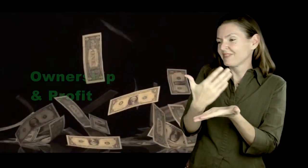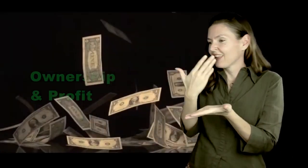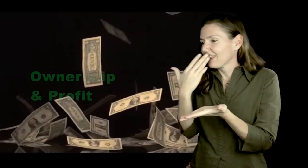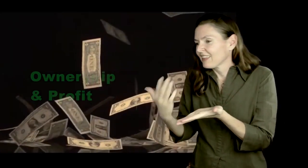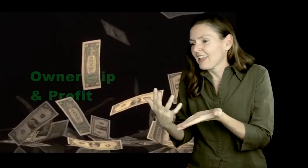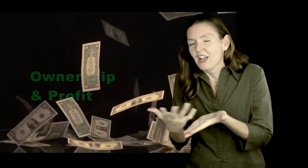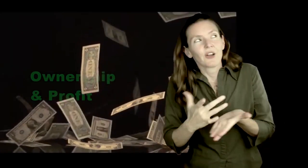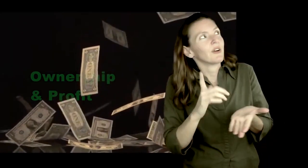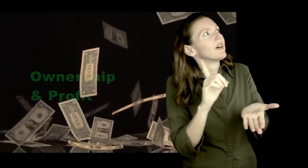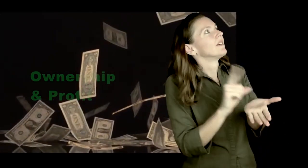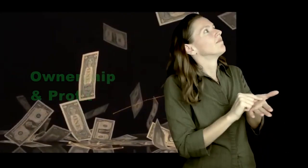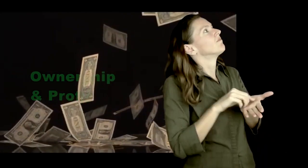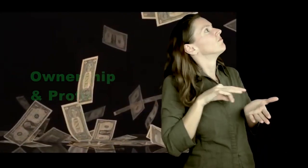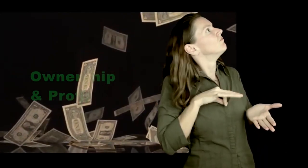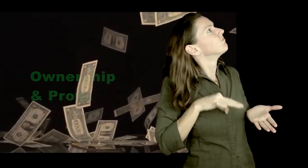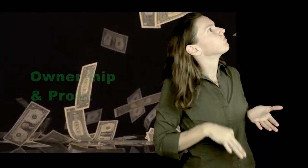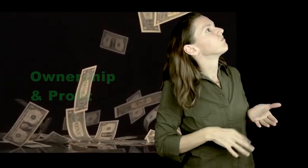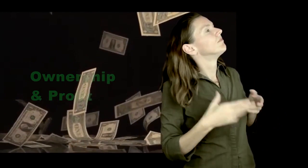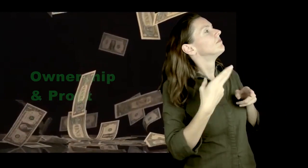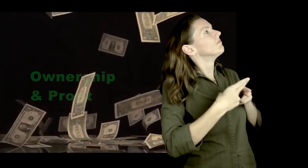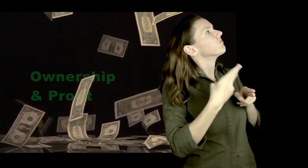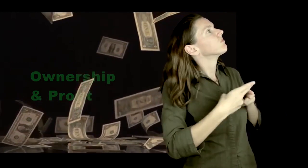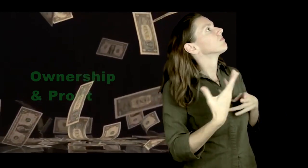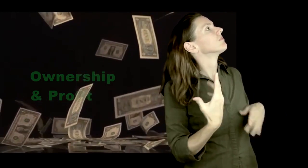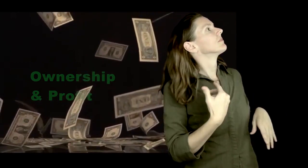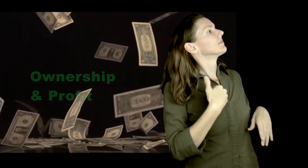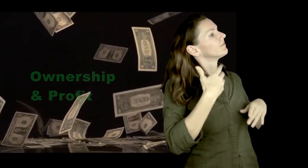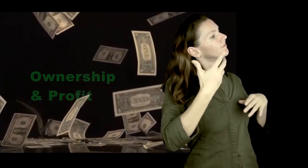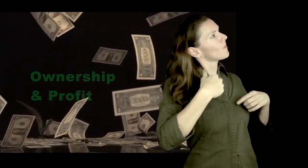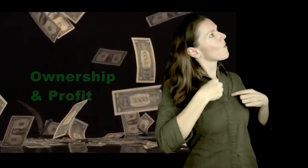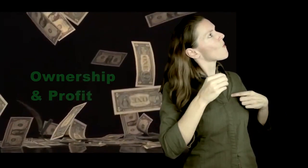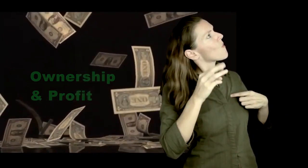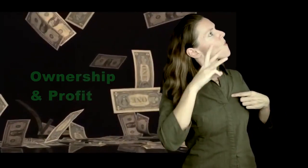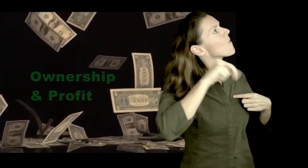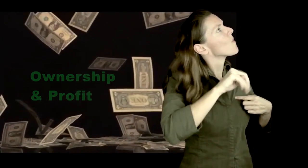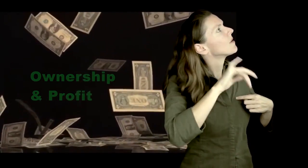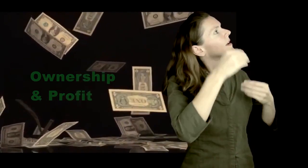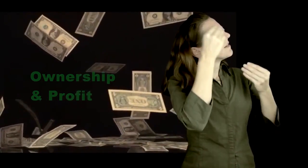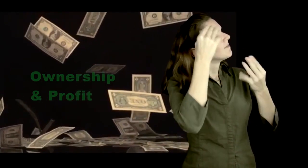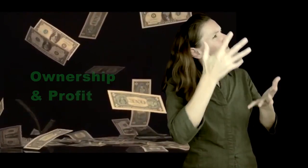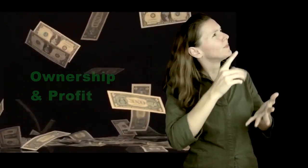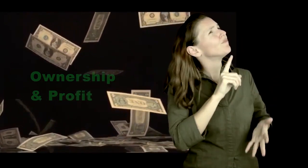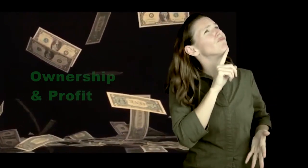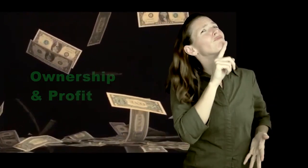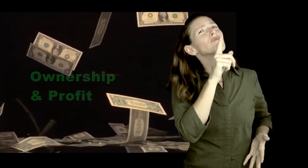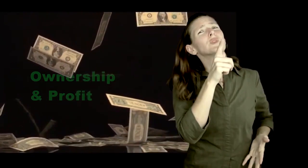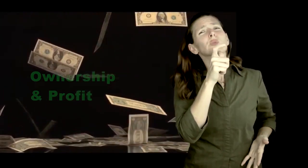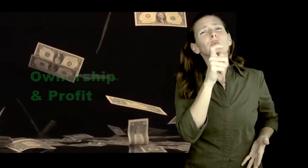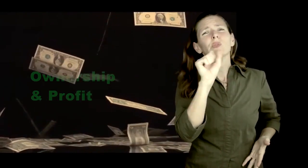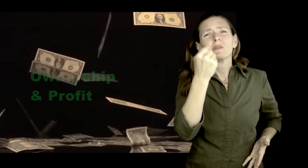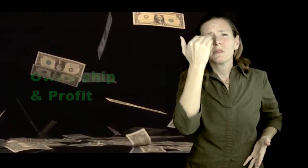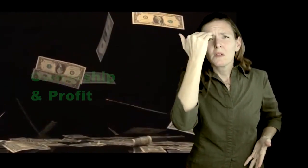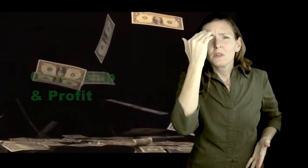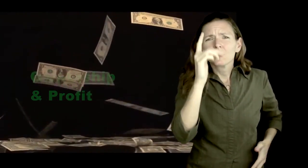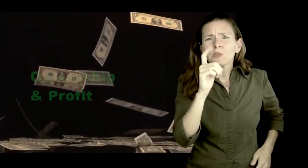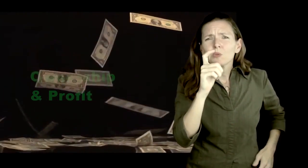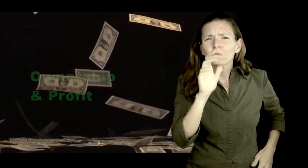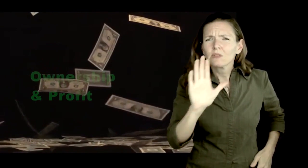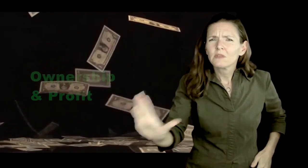[Image: Dollar bills are fluttering around] Then the hearing and/or incompetent signer makes some profit off their publication, increase their prominence in their academic field, and assume